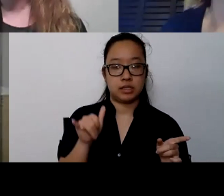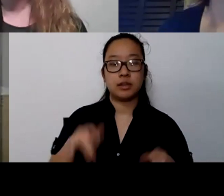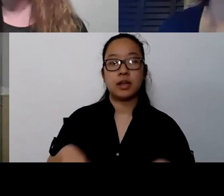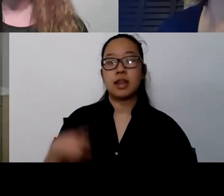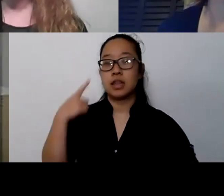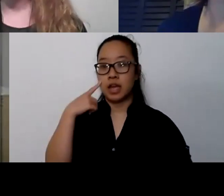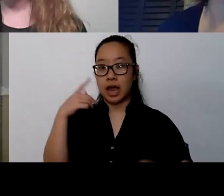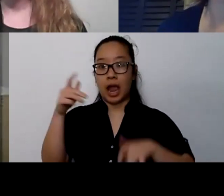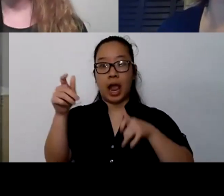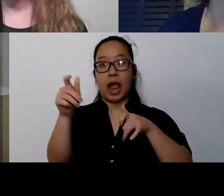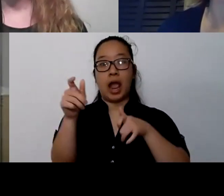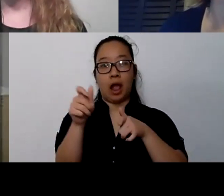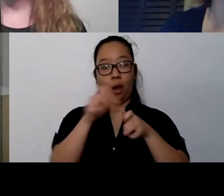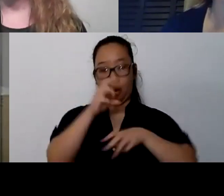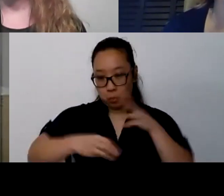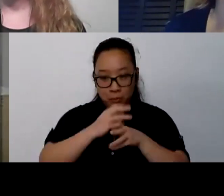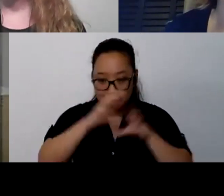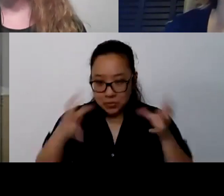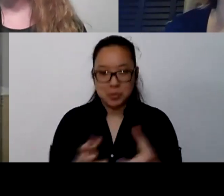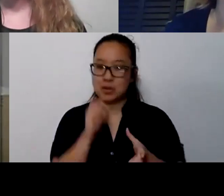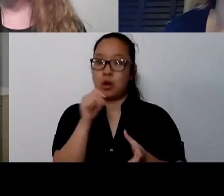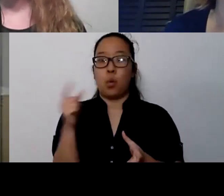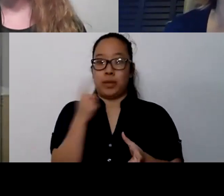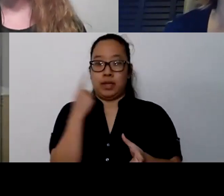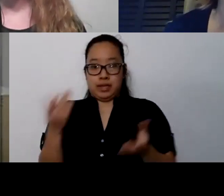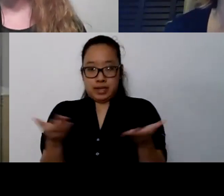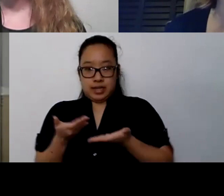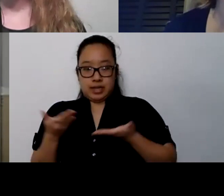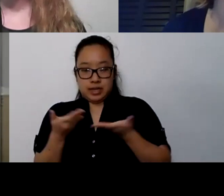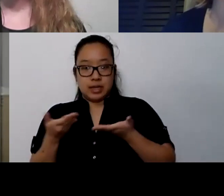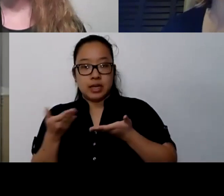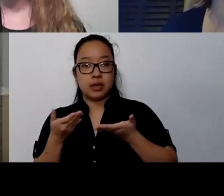we're just seeing this chasm of our supports.